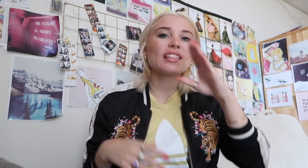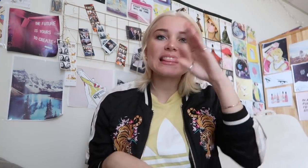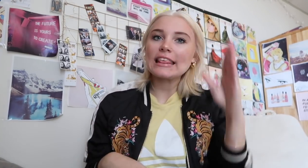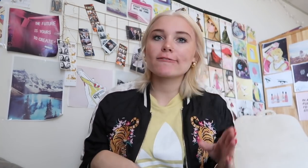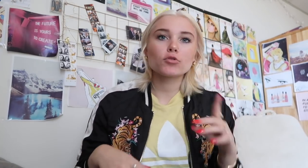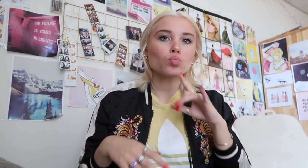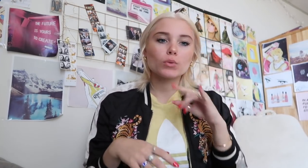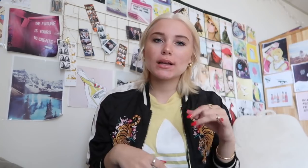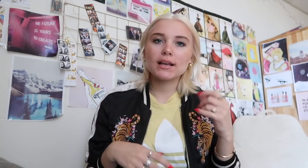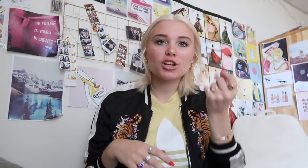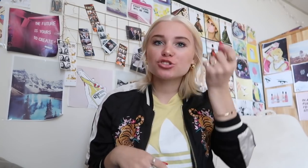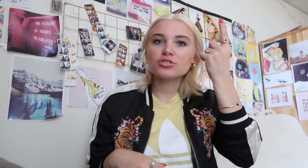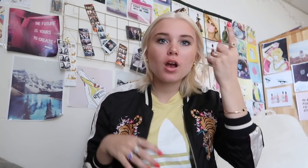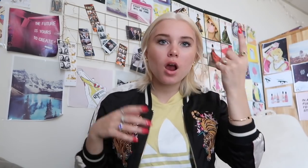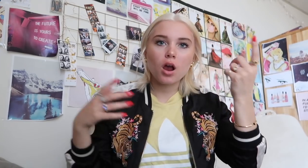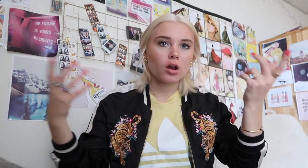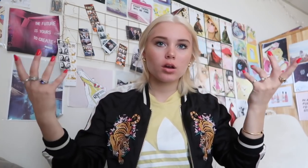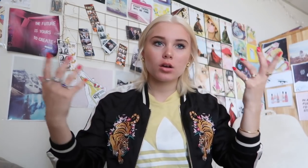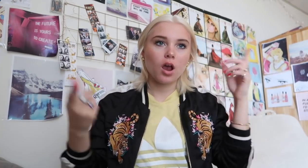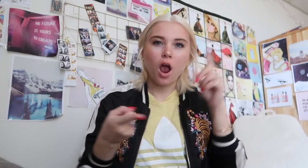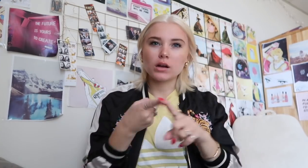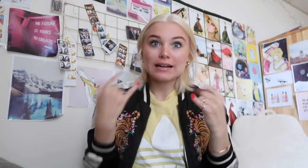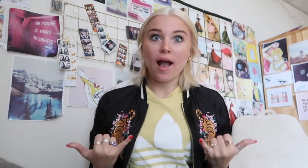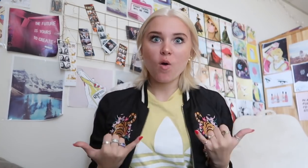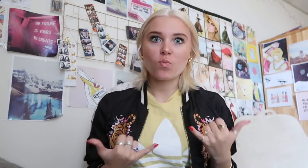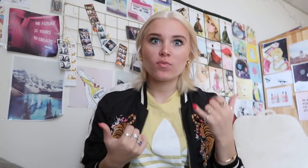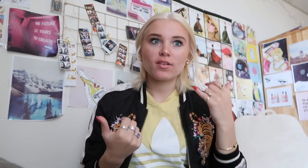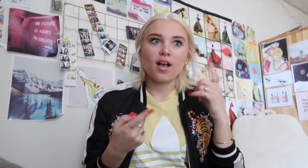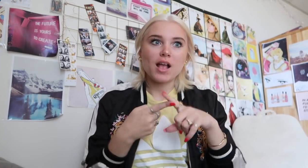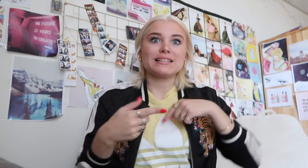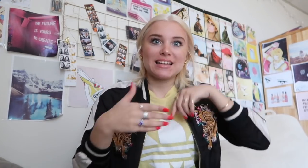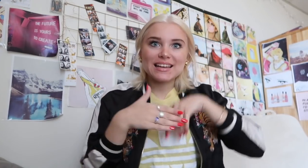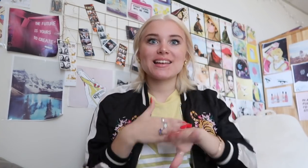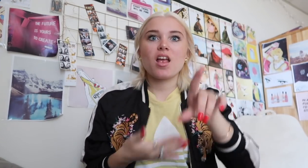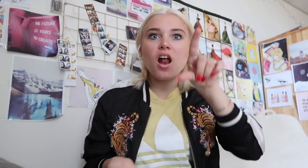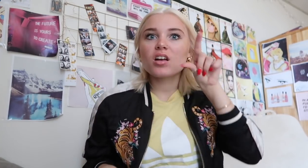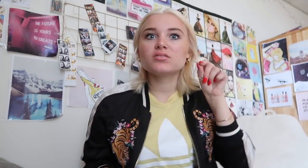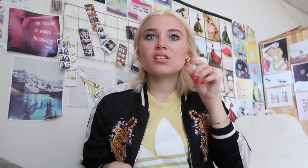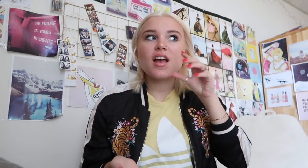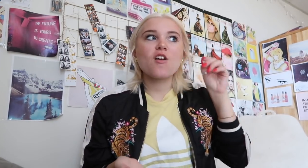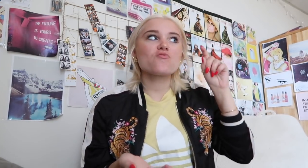in my whole life, I never really understood what was like to be a deaf person until now until I enrolled as a student in Gallaudet University